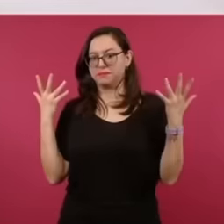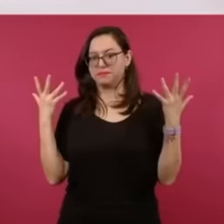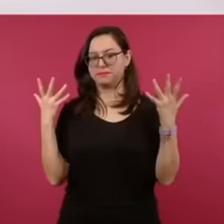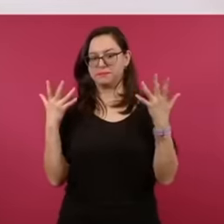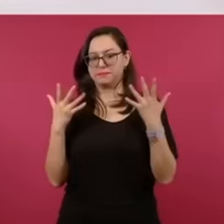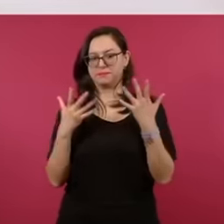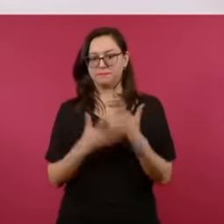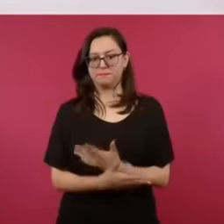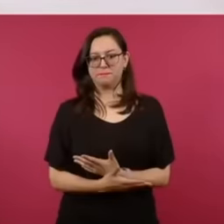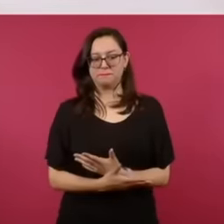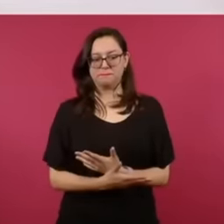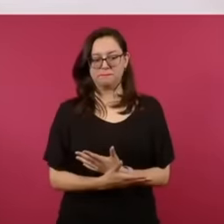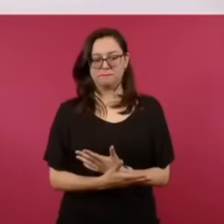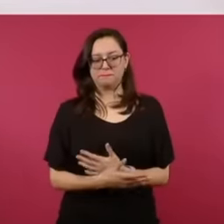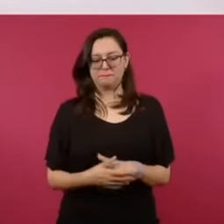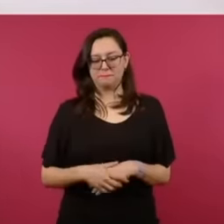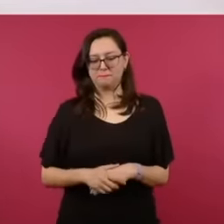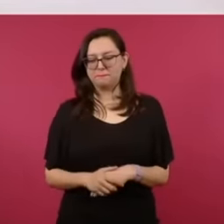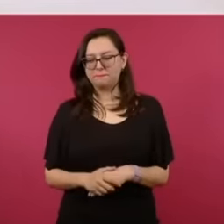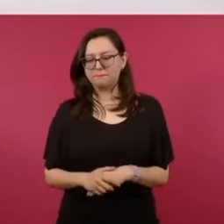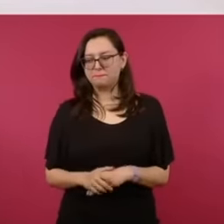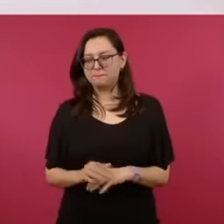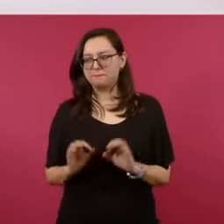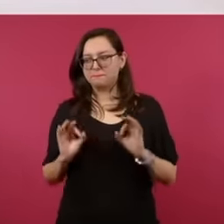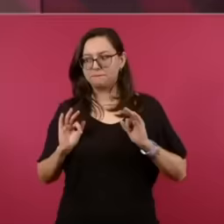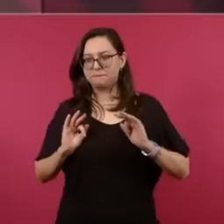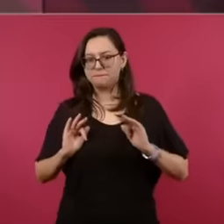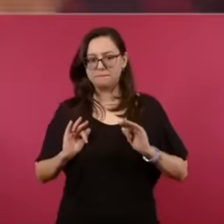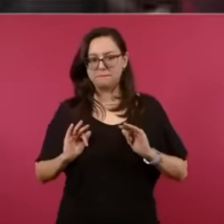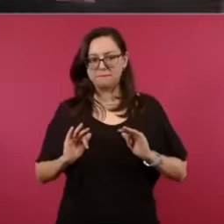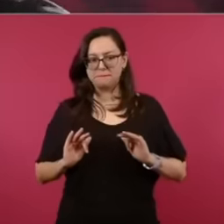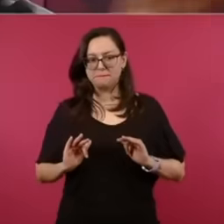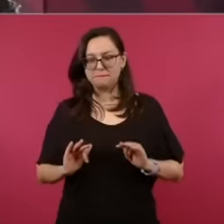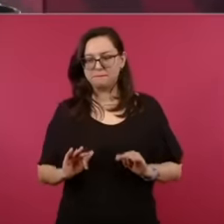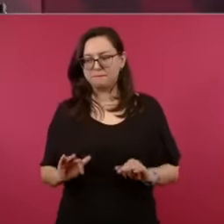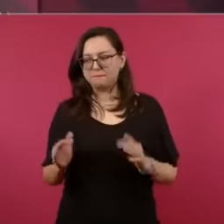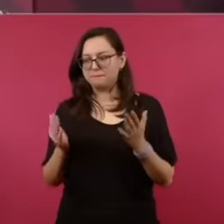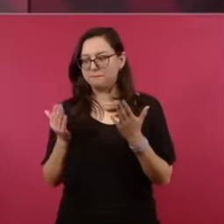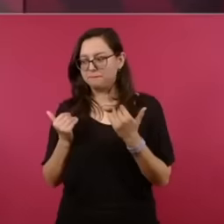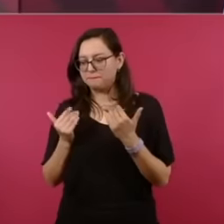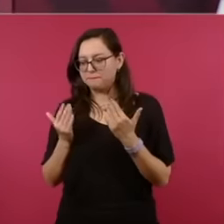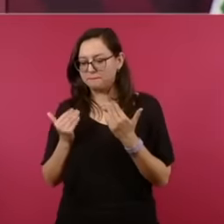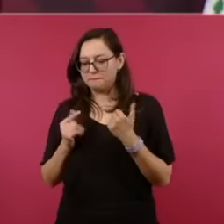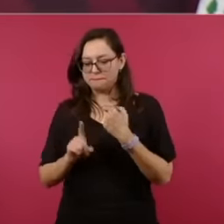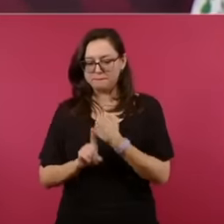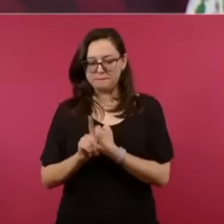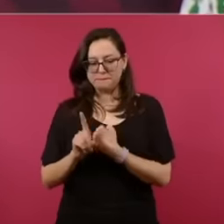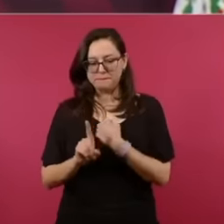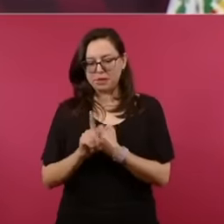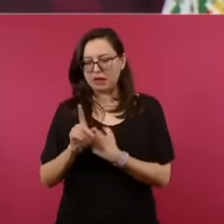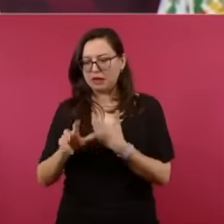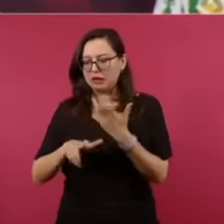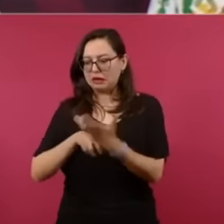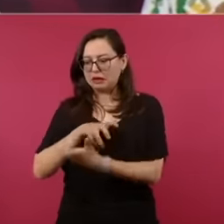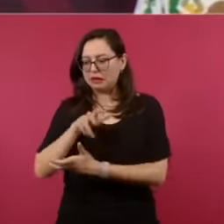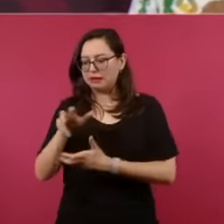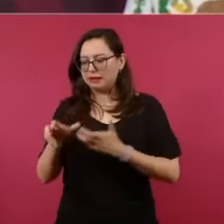and in all the reports it says the elections were